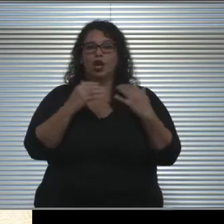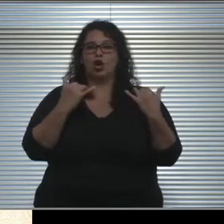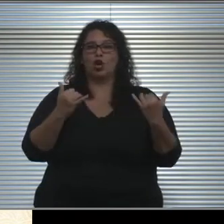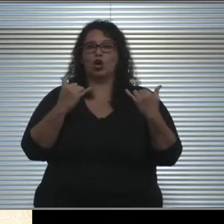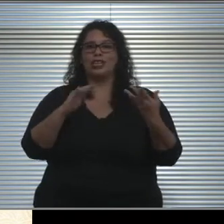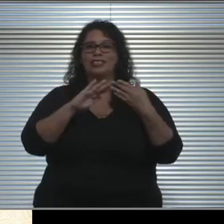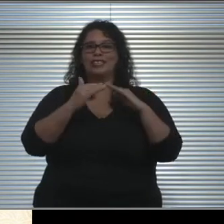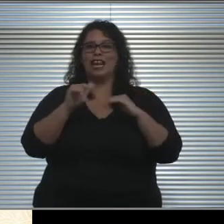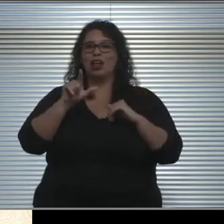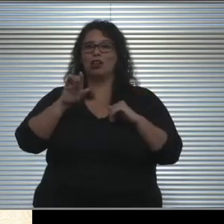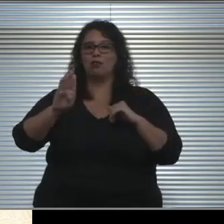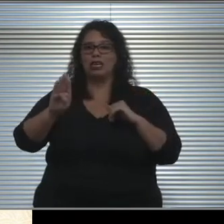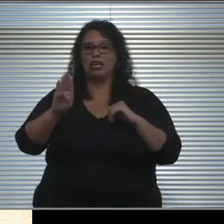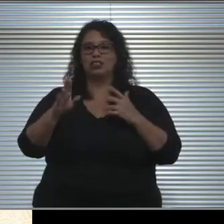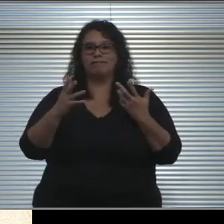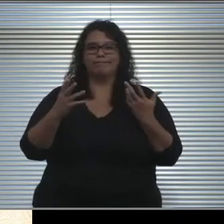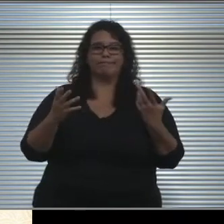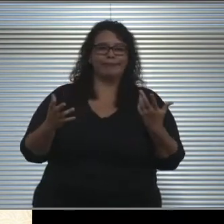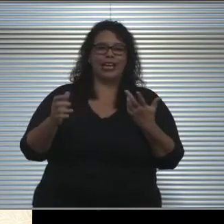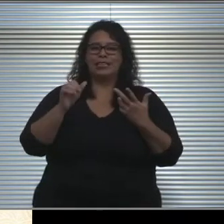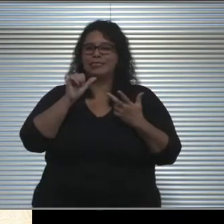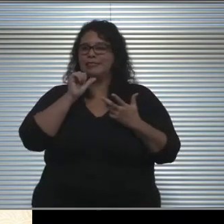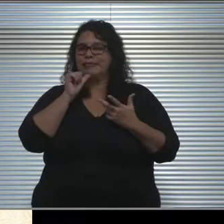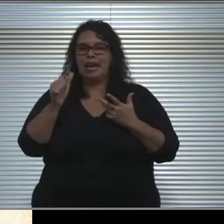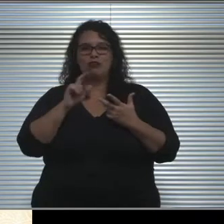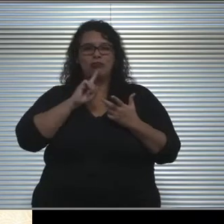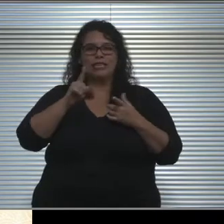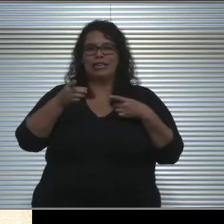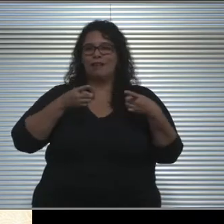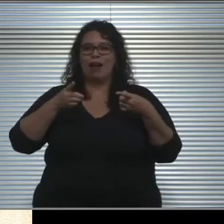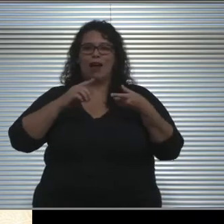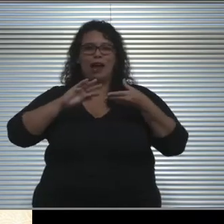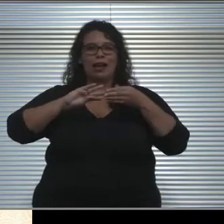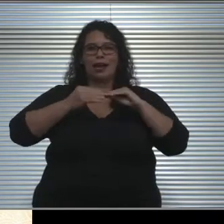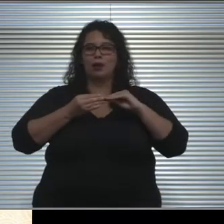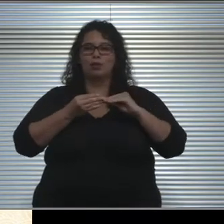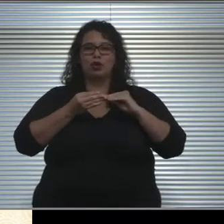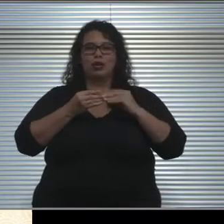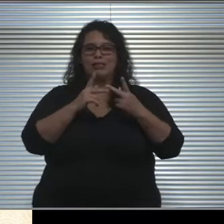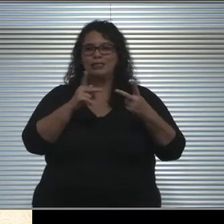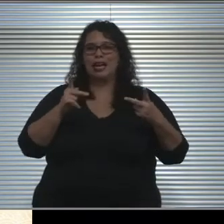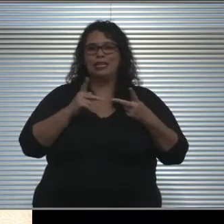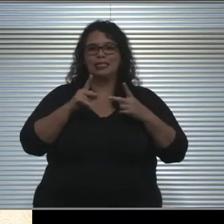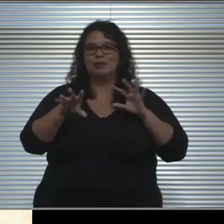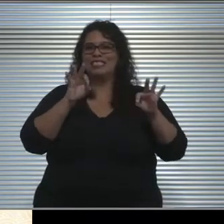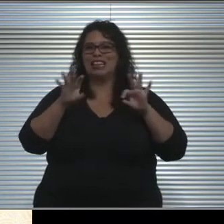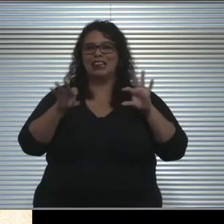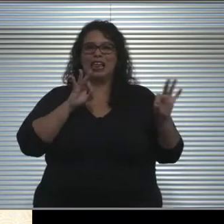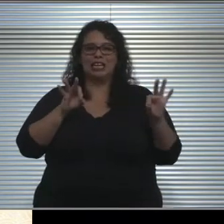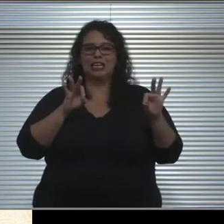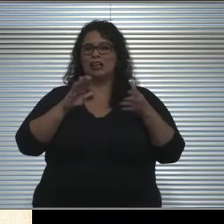there has not been a defined number of sites that will be selected for a waiver by the city, thank you.